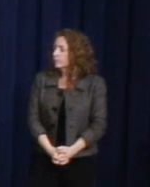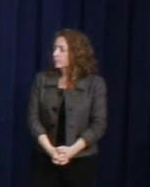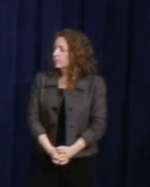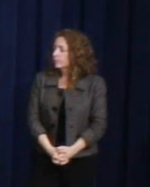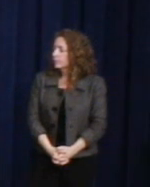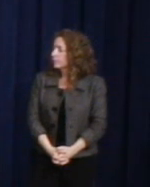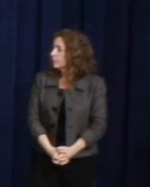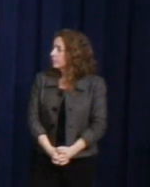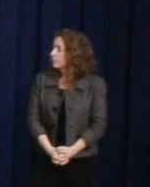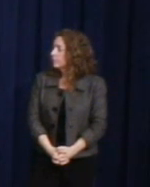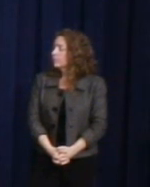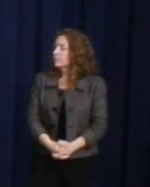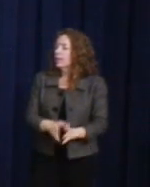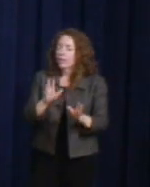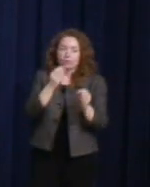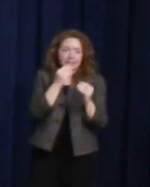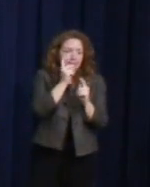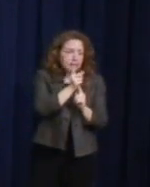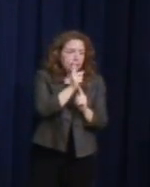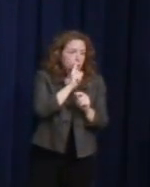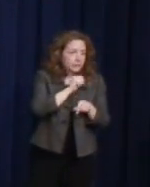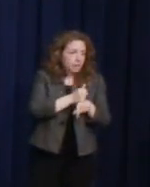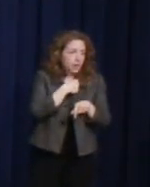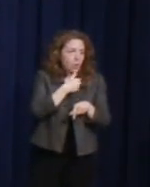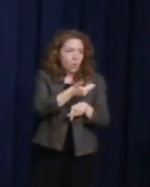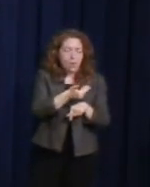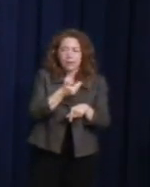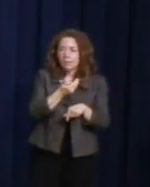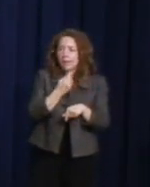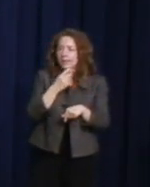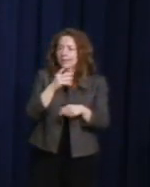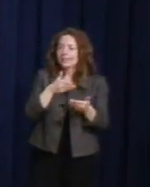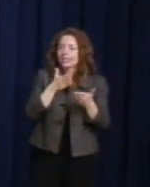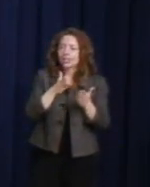Gatum Rogaban: Ladies and gentlemen, just give us a second to set up. And I'd like to welcome back to the stage singer-songwriter Mary Lambert.